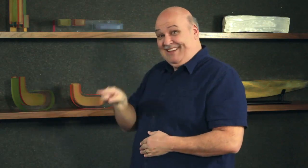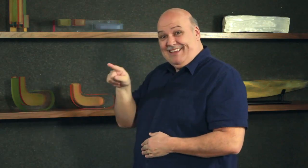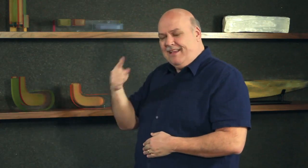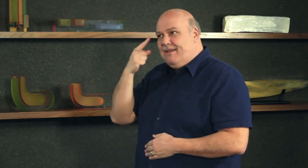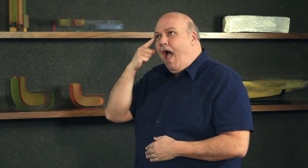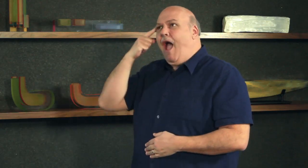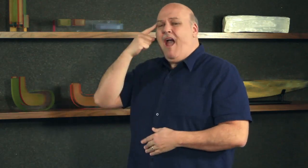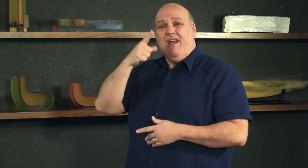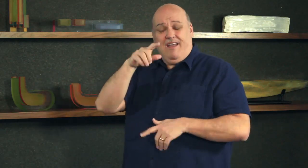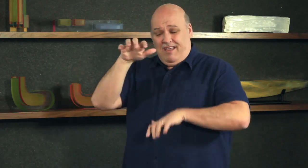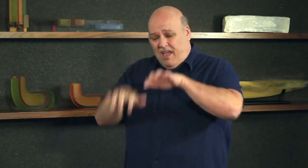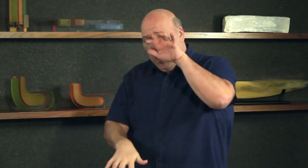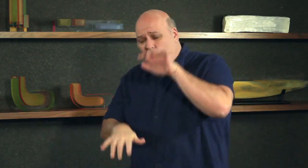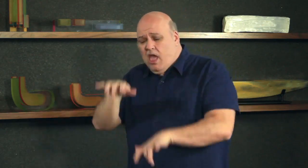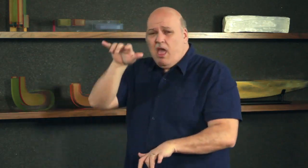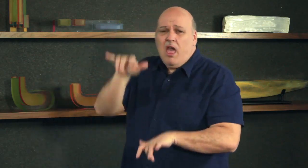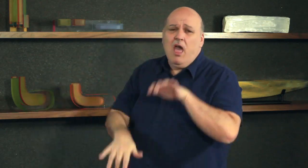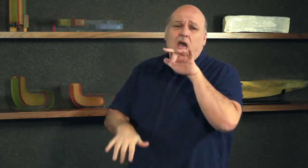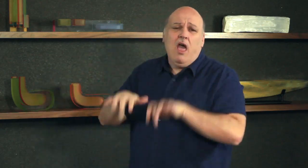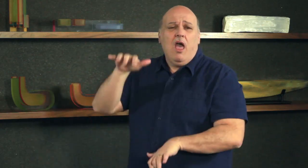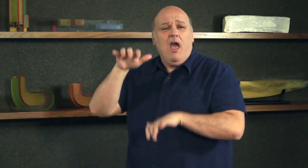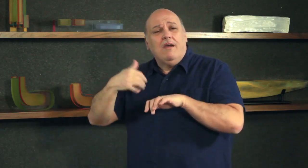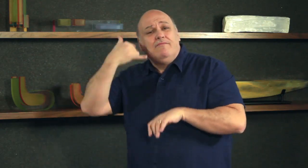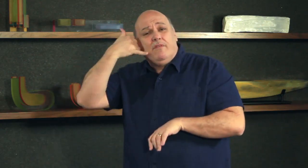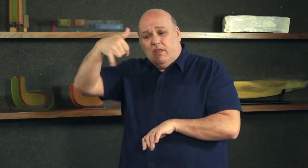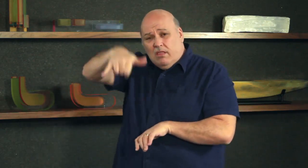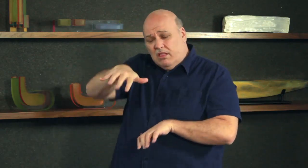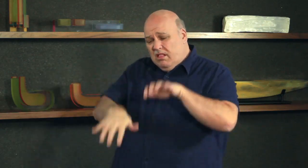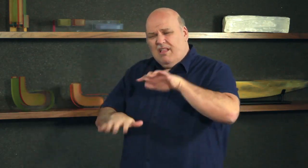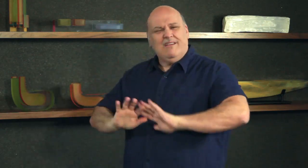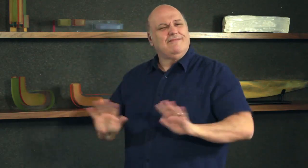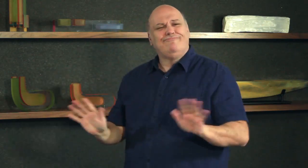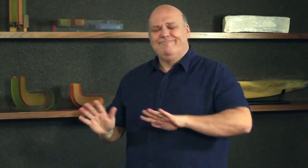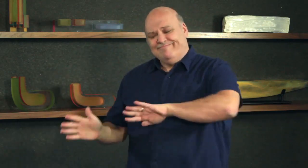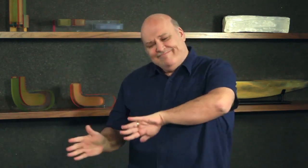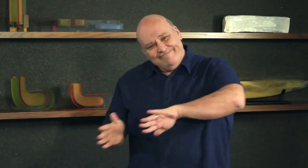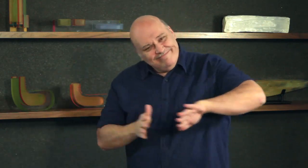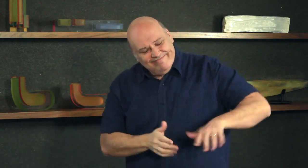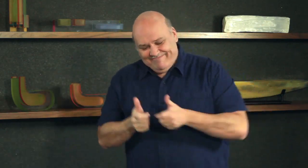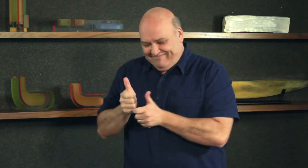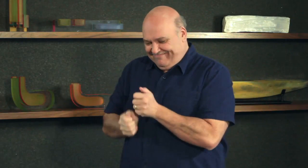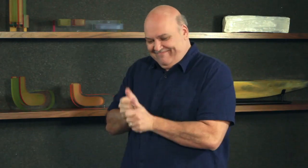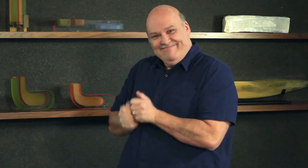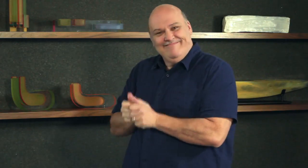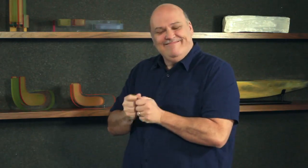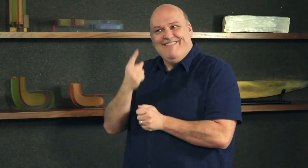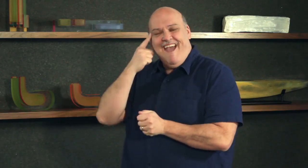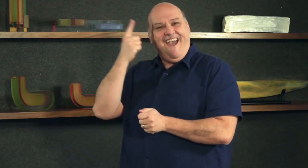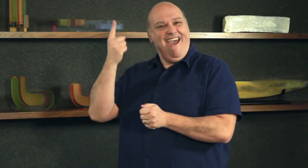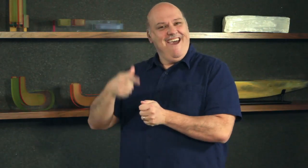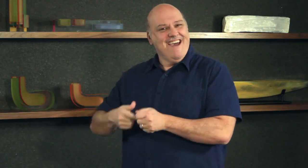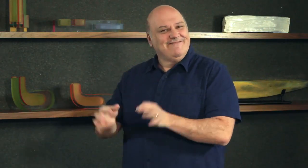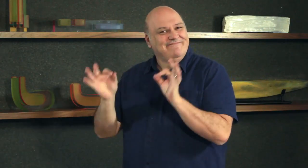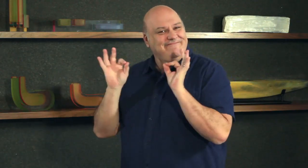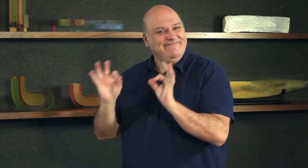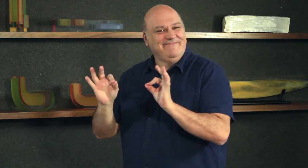"I Love You", and the inventor of modem for text communication over telephone lines.